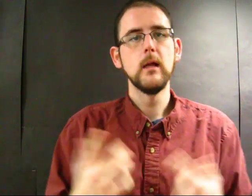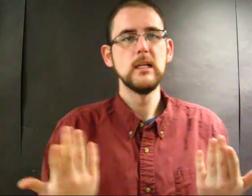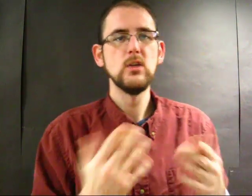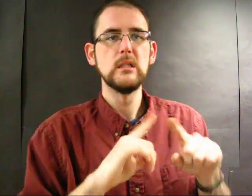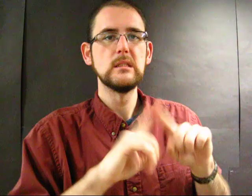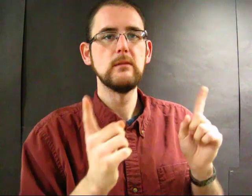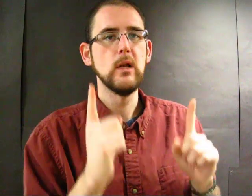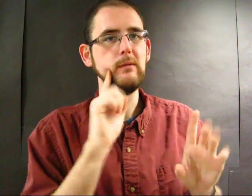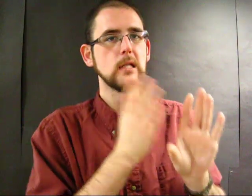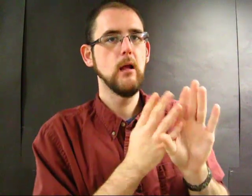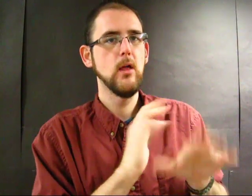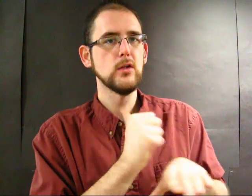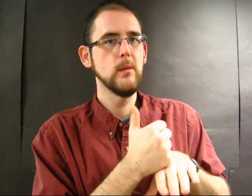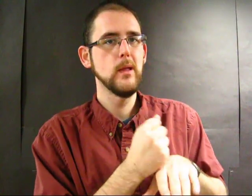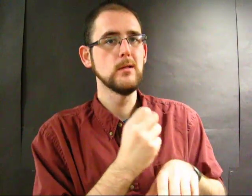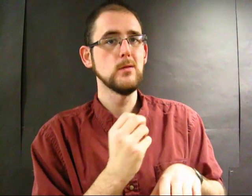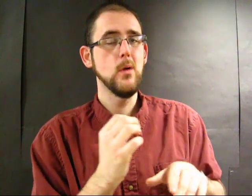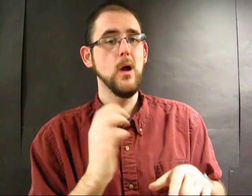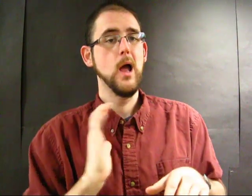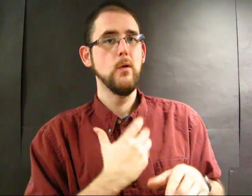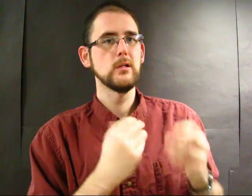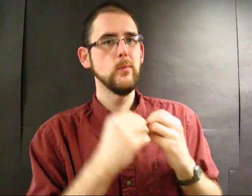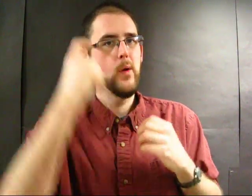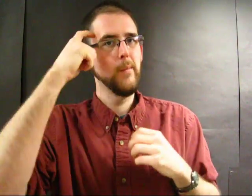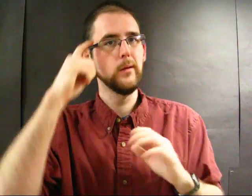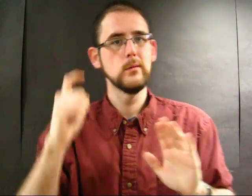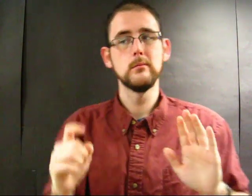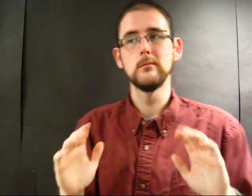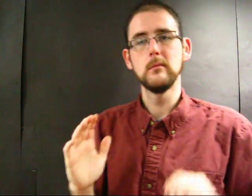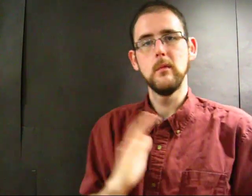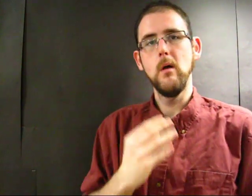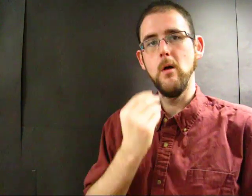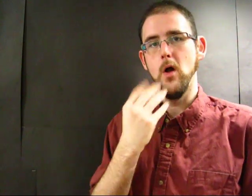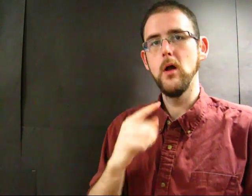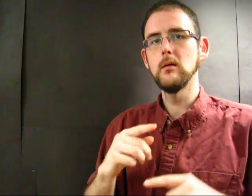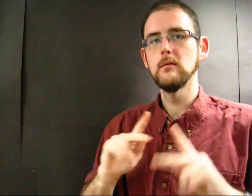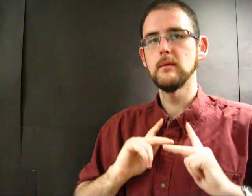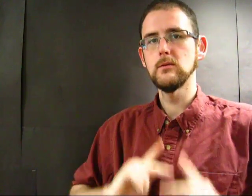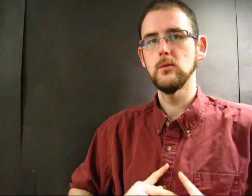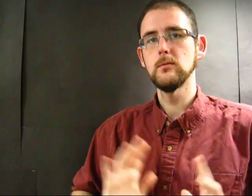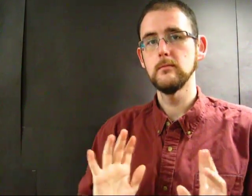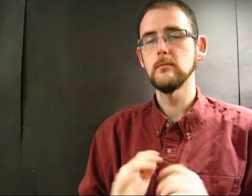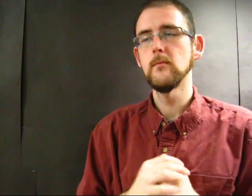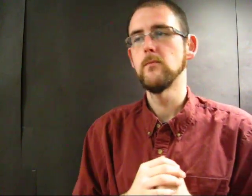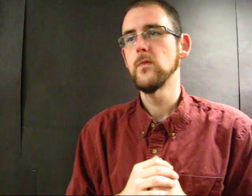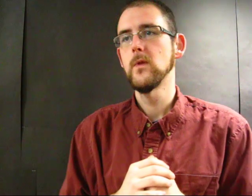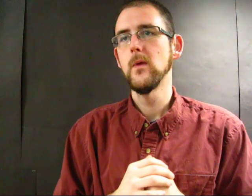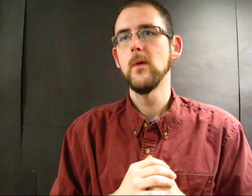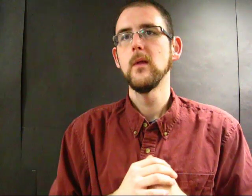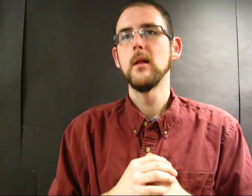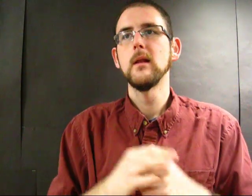Here, it's seen as primarily a psychological ailment -- and is therefore mental in nature. There, though, it's physical.